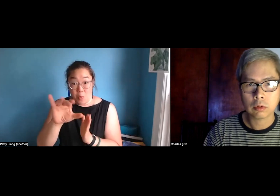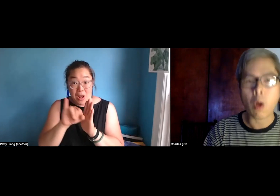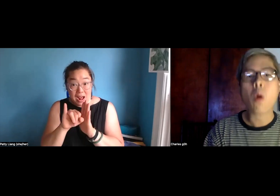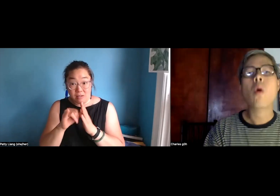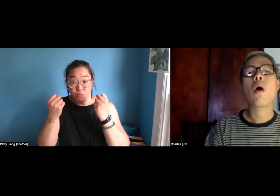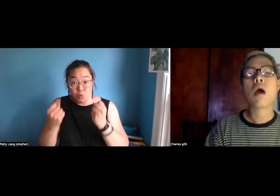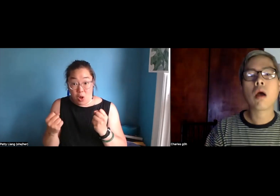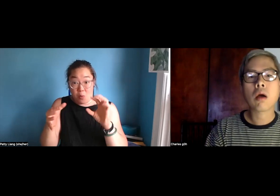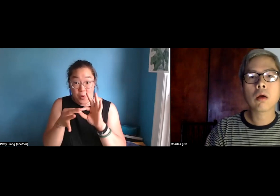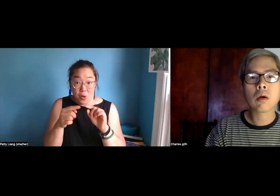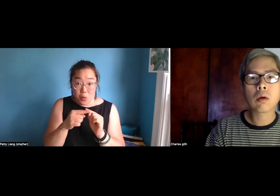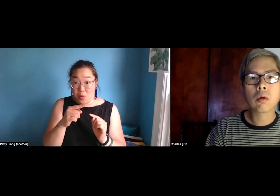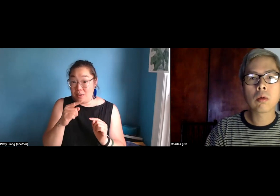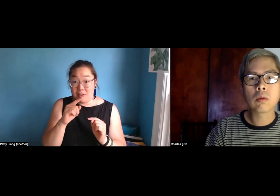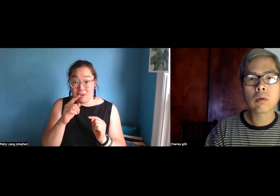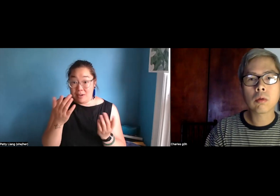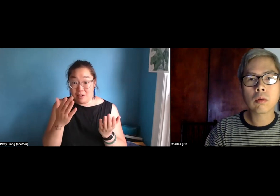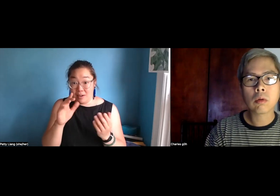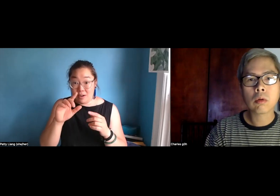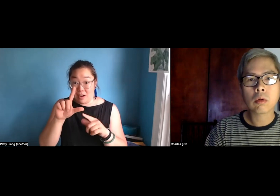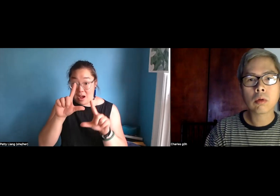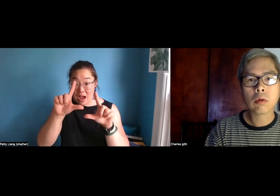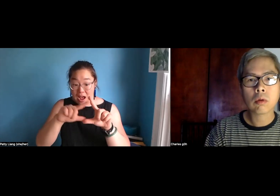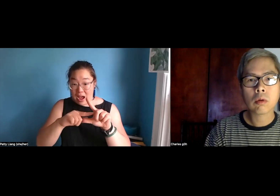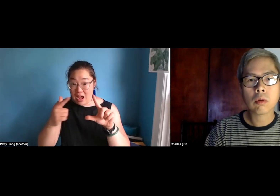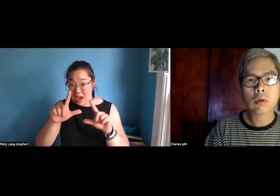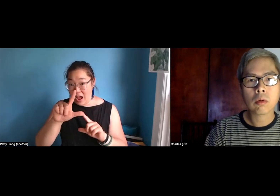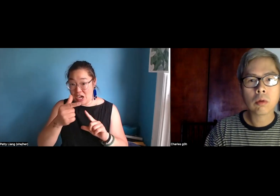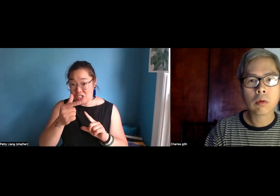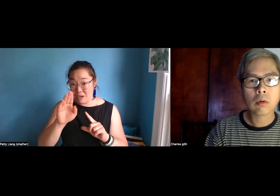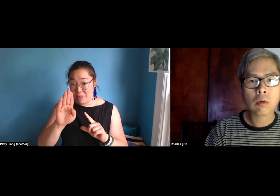whatever your authentic work is, what I don't - what you identify with